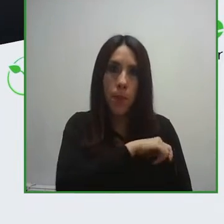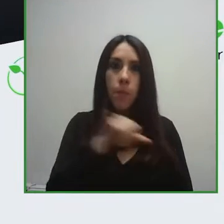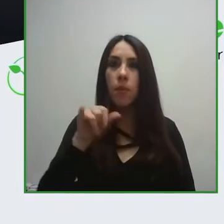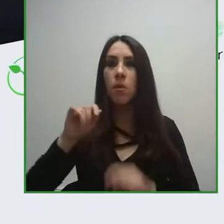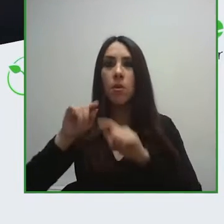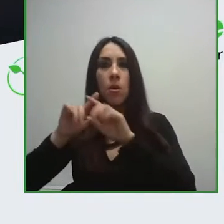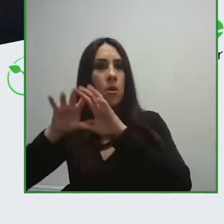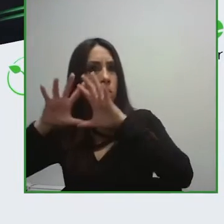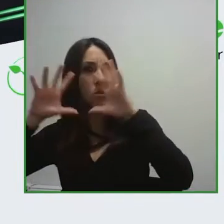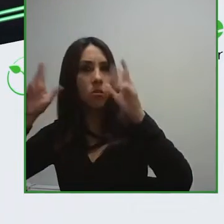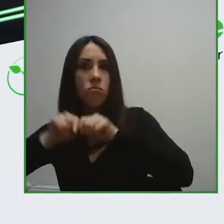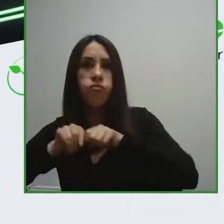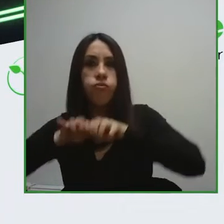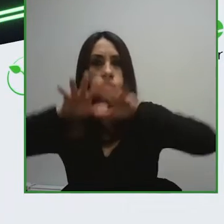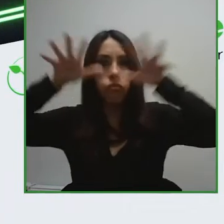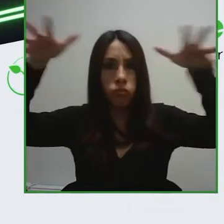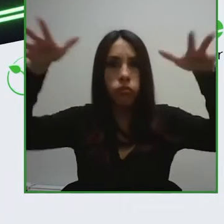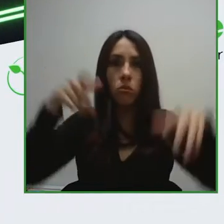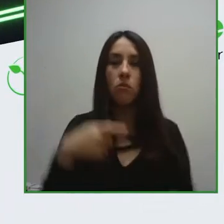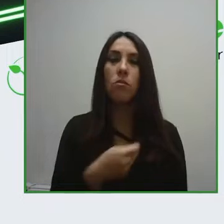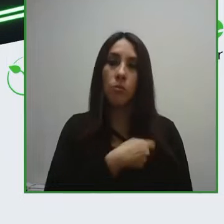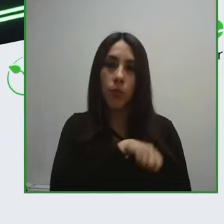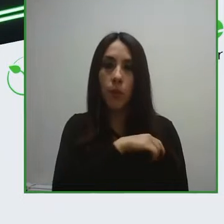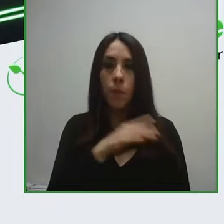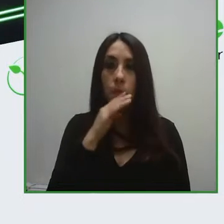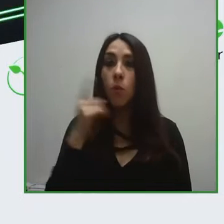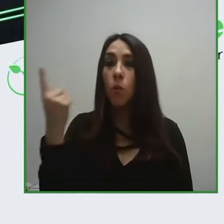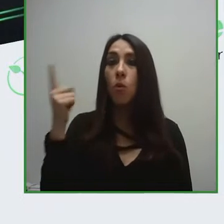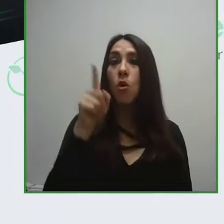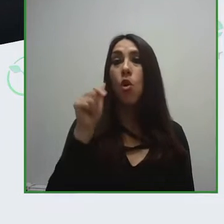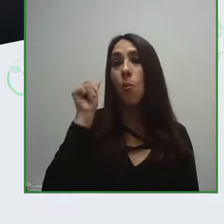a consultant with ashoka and head of the program for the past two years